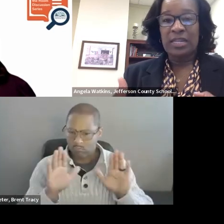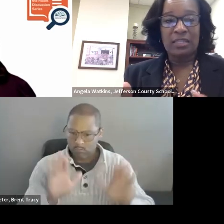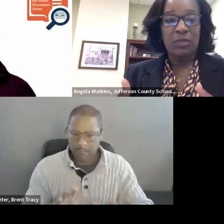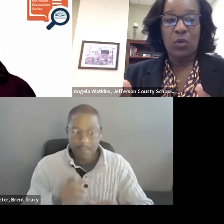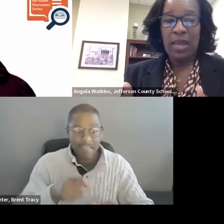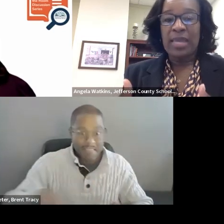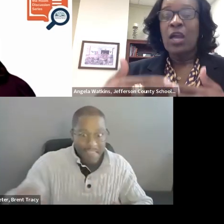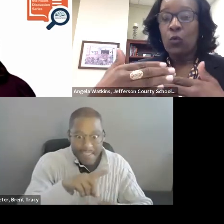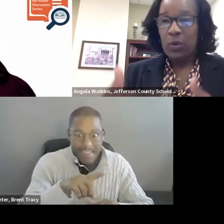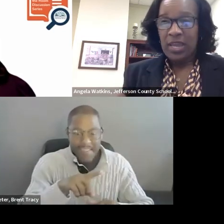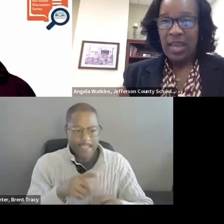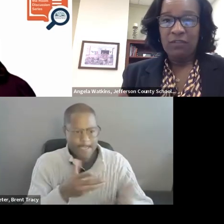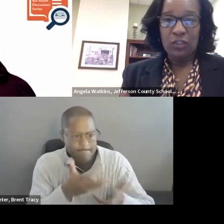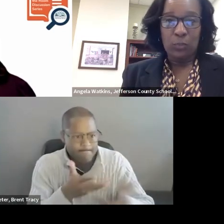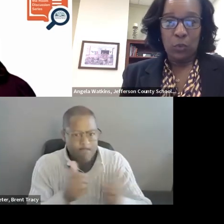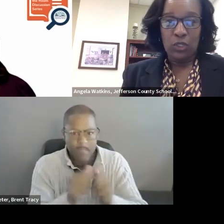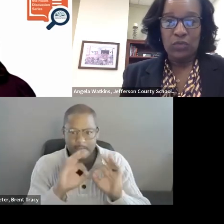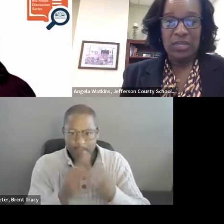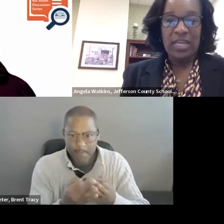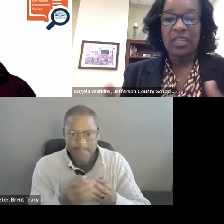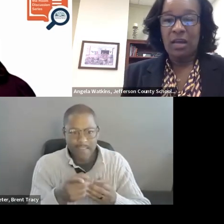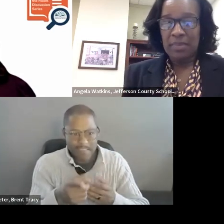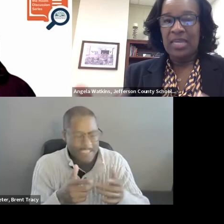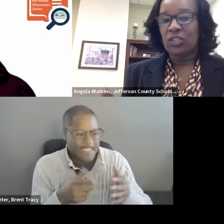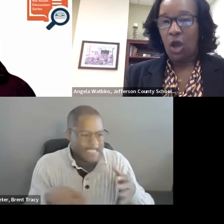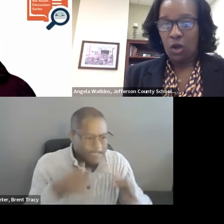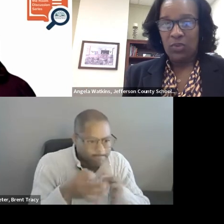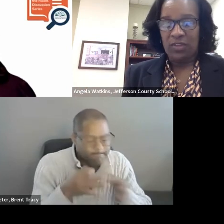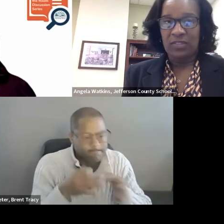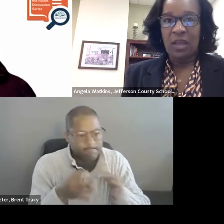letting them know, "Hey, we have the support you need. Come in, talk with us."